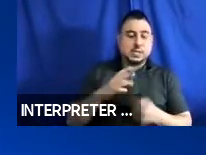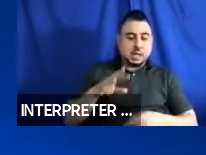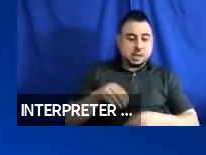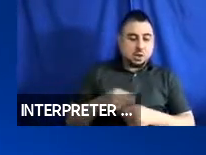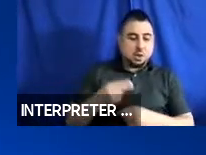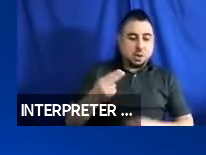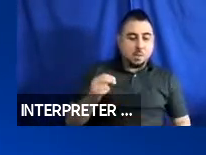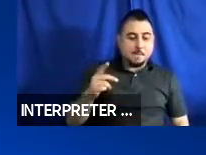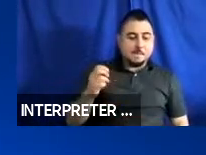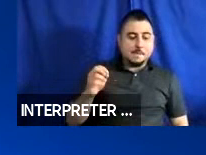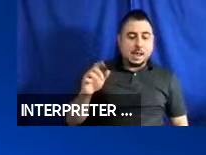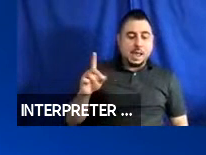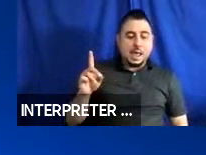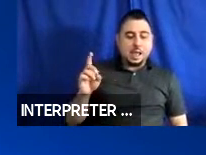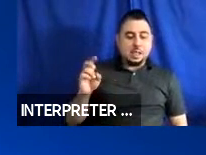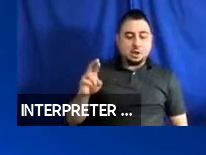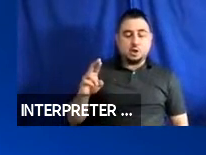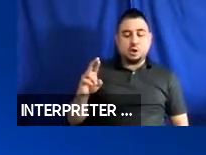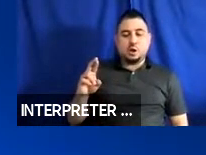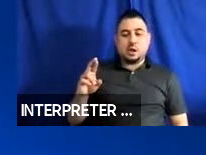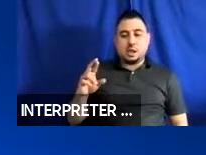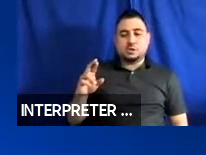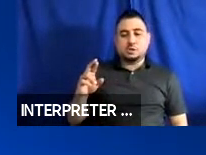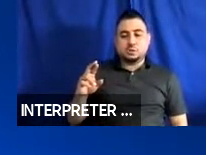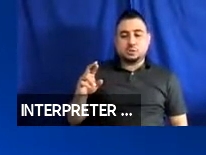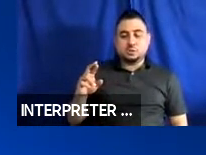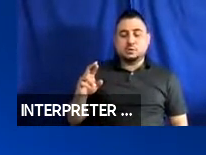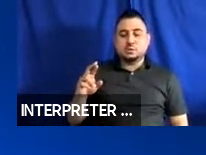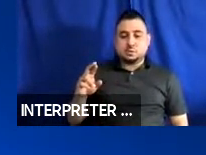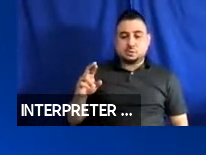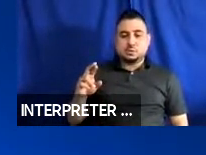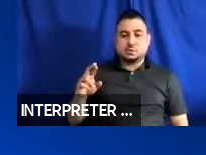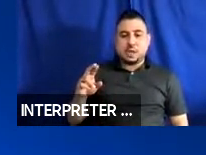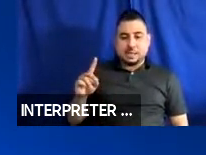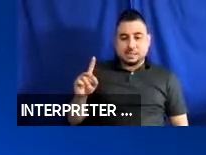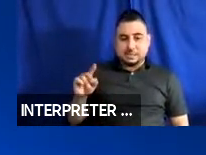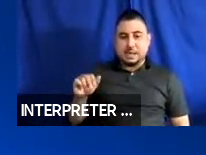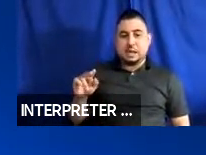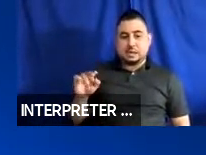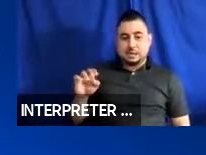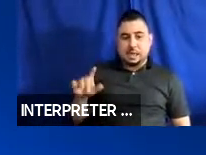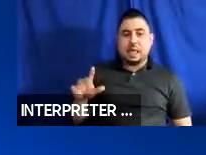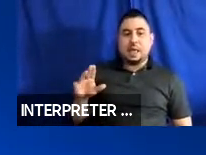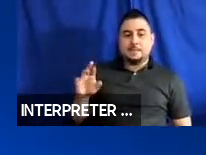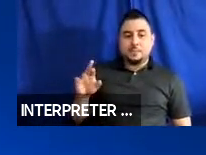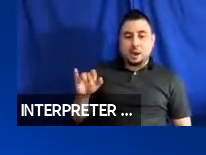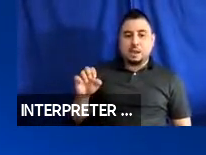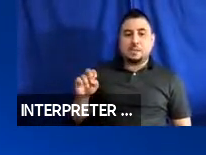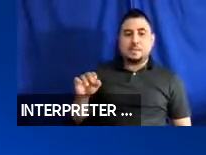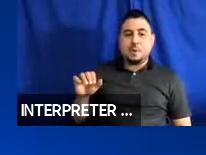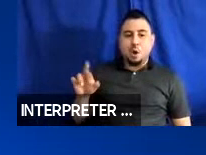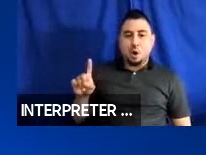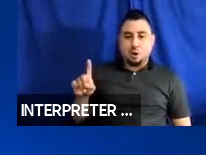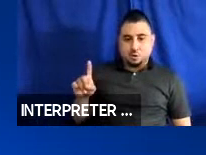and Daniel Germaine, or Danielle - I’m sorry - as well as Bryan Bard at NIDILRR and many